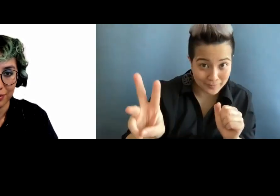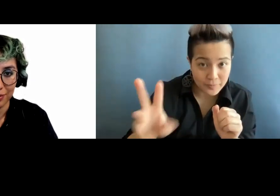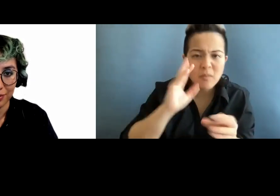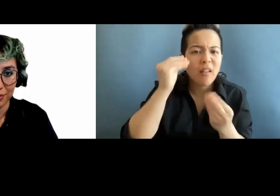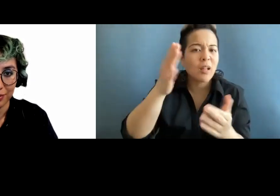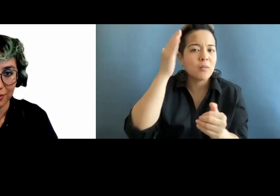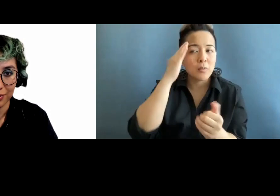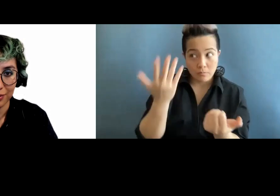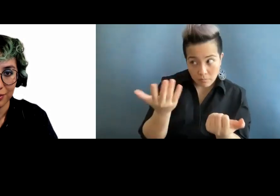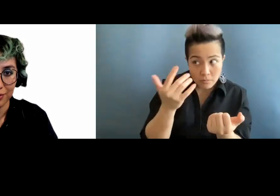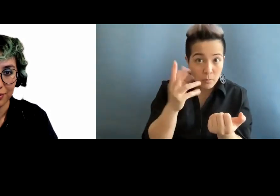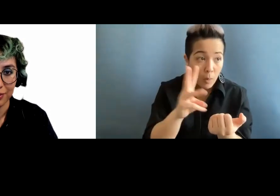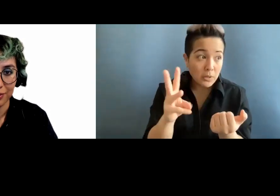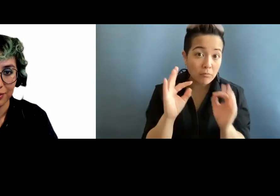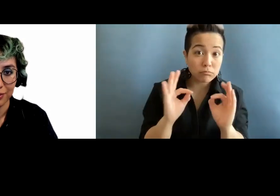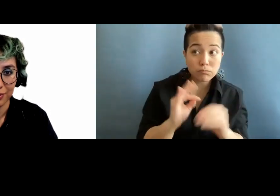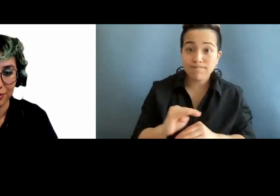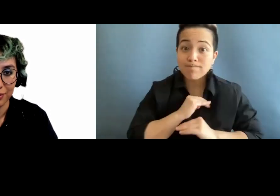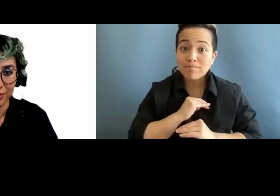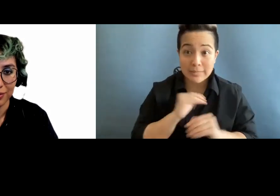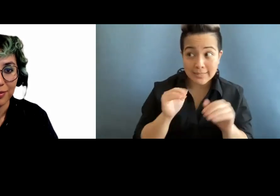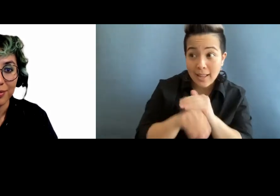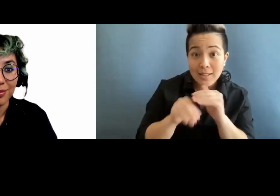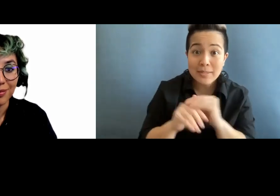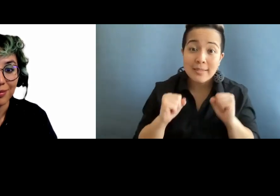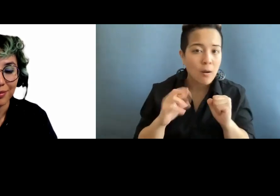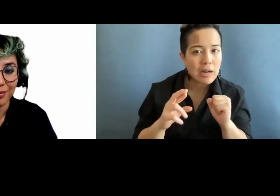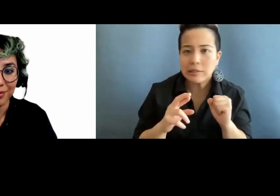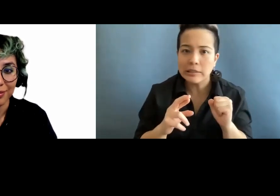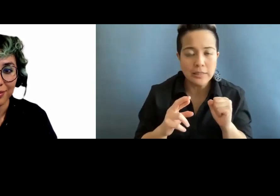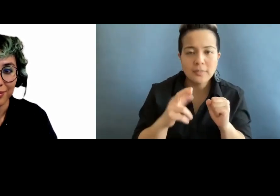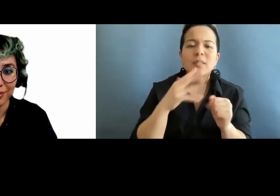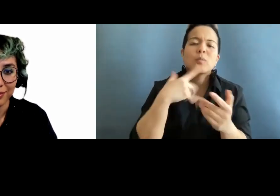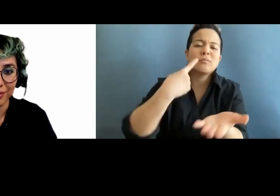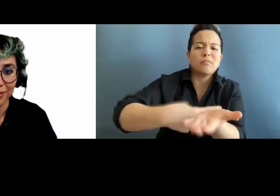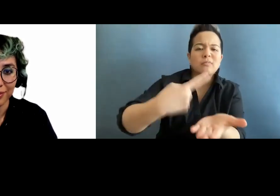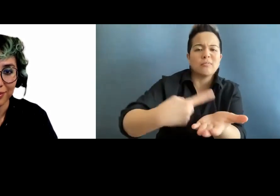your website stands in terms of accessibility, and then we'll talk you through what your next steps